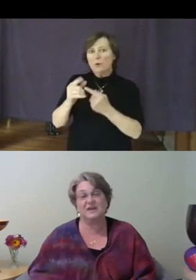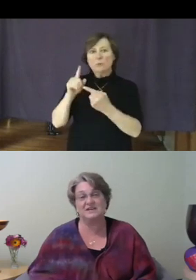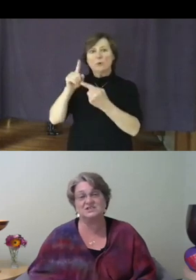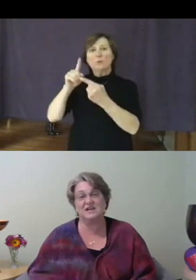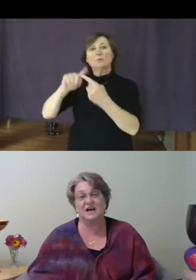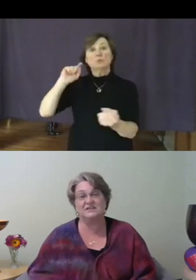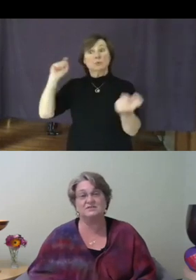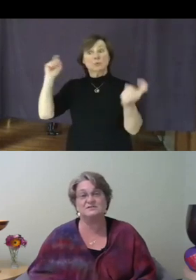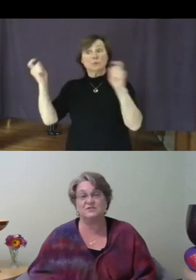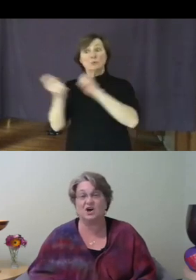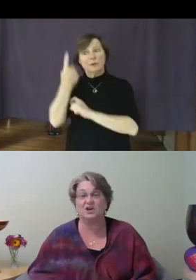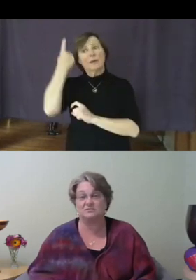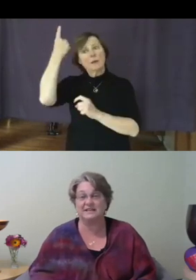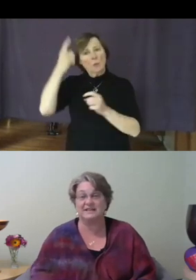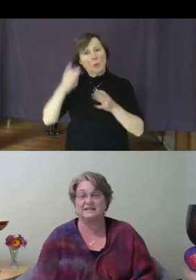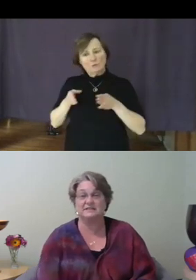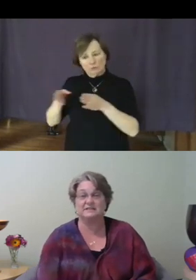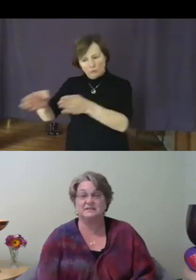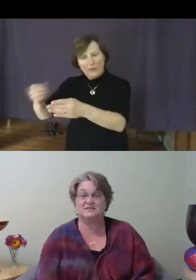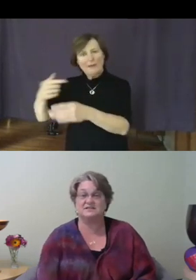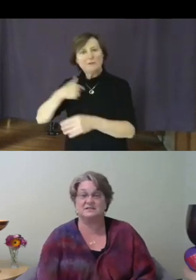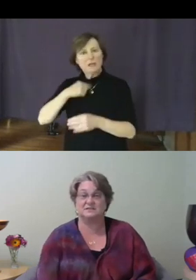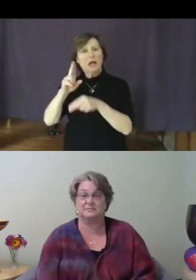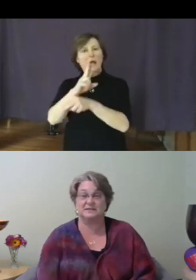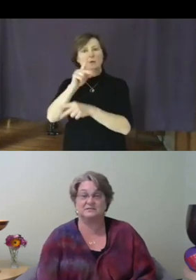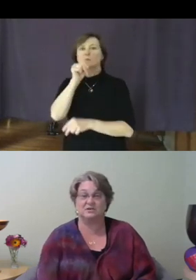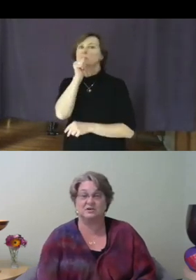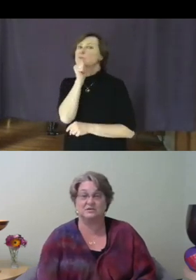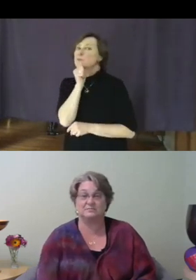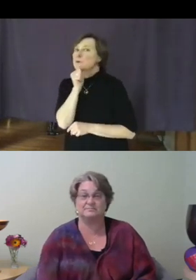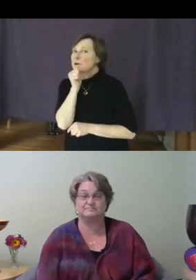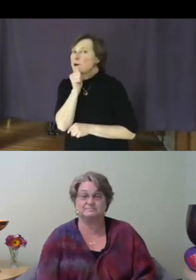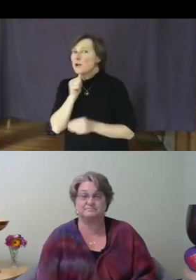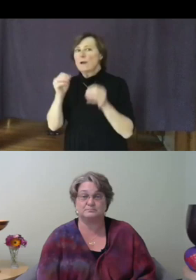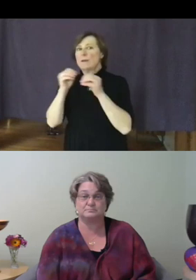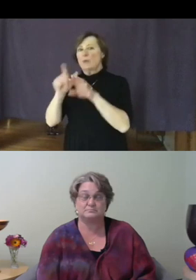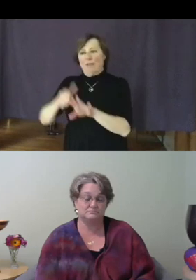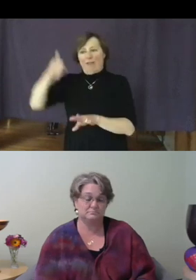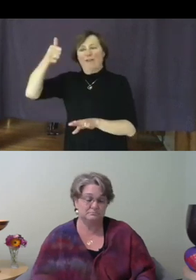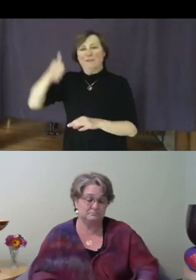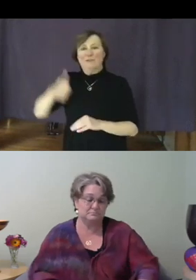I use for tolerating it just a little bit longer.